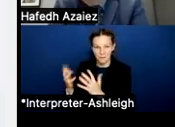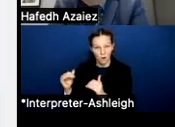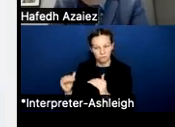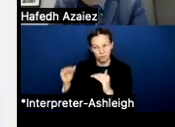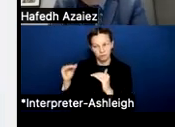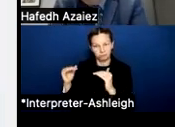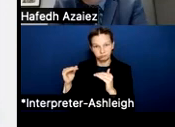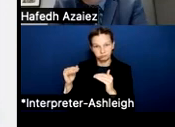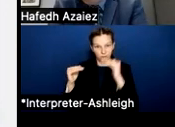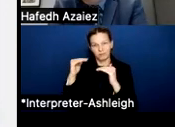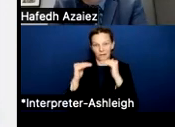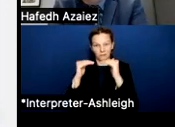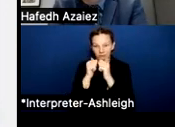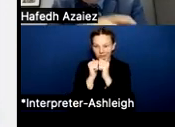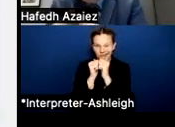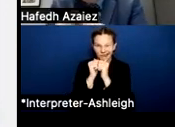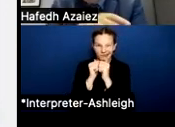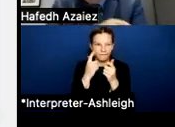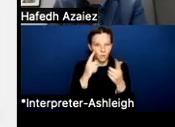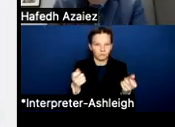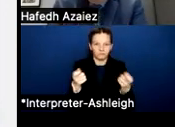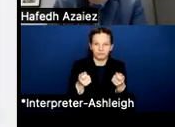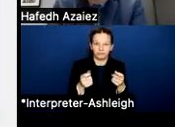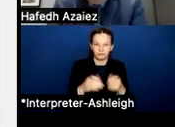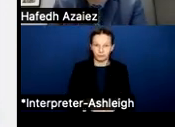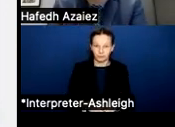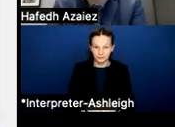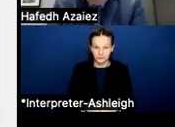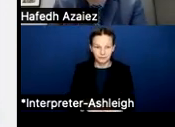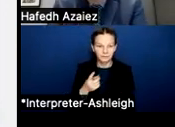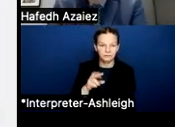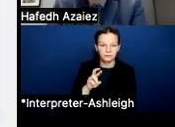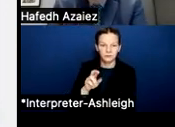to make sure they're competitive in those areas. I just wanna add to our listeners